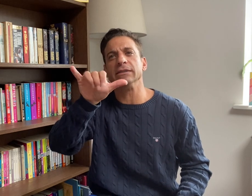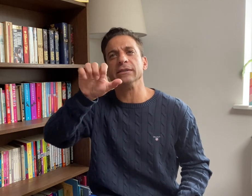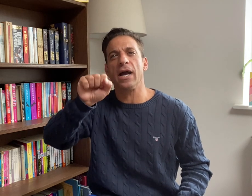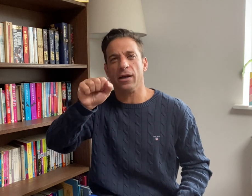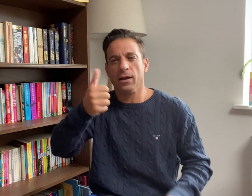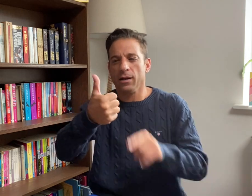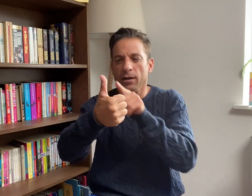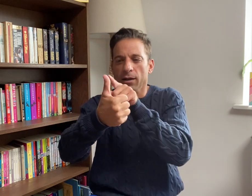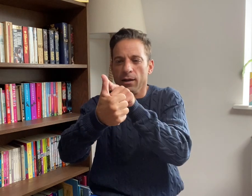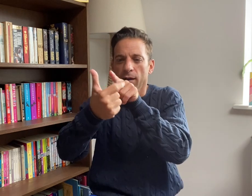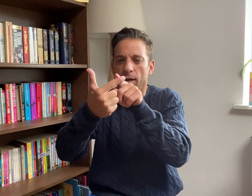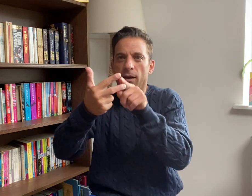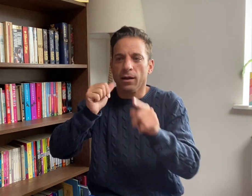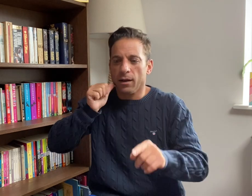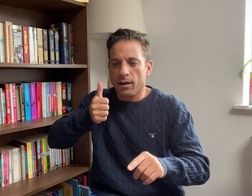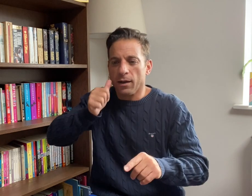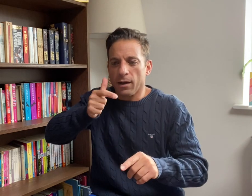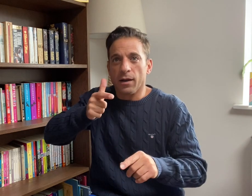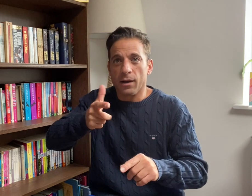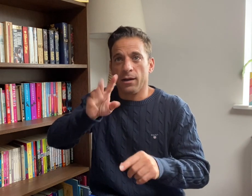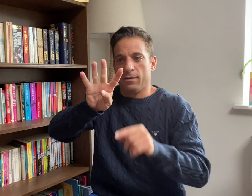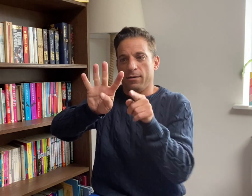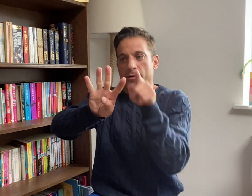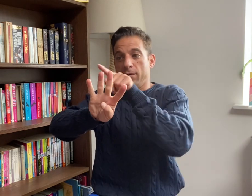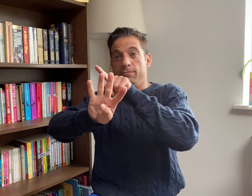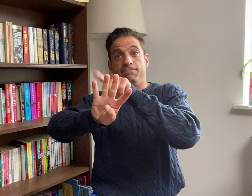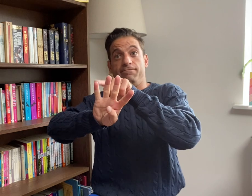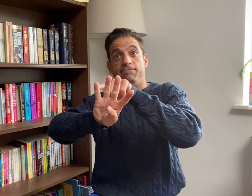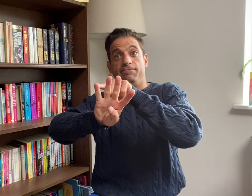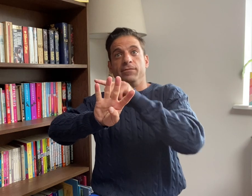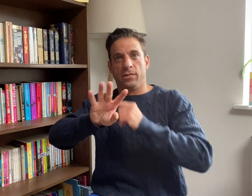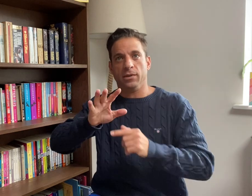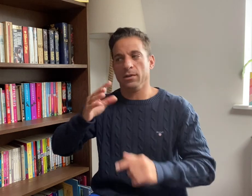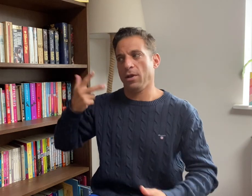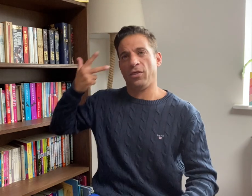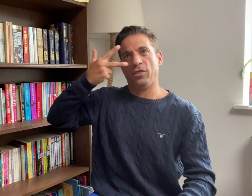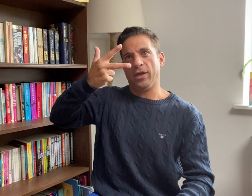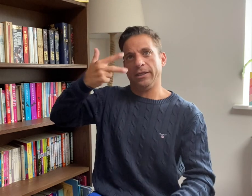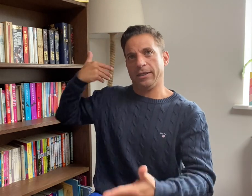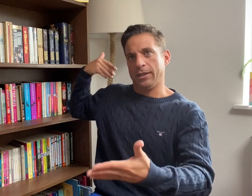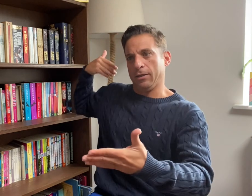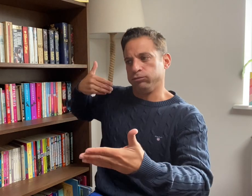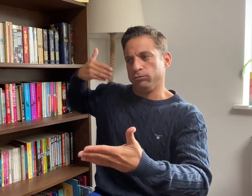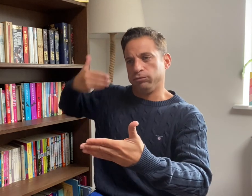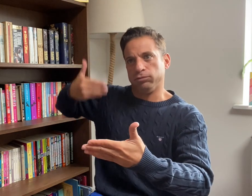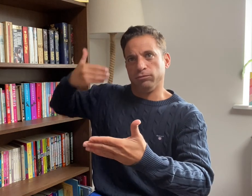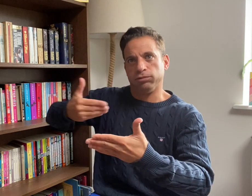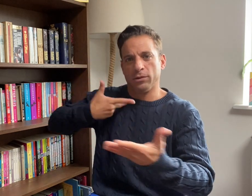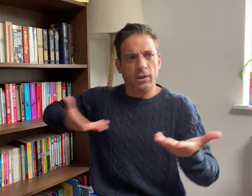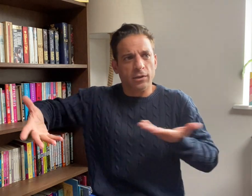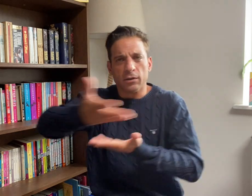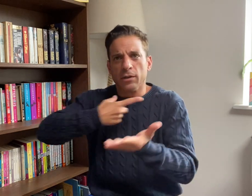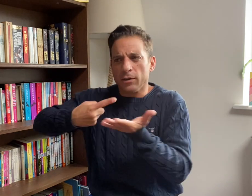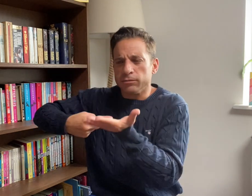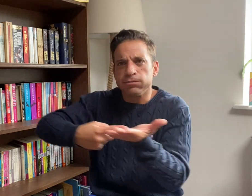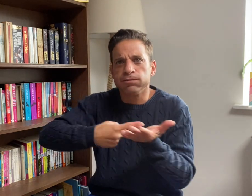how they appear on TV around the world, issues that Deaf viewers